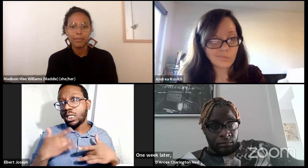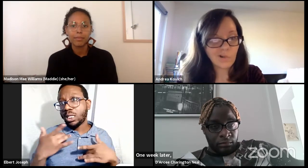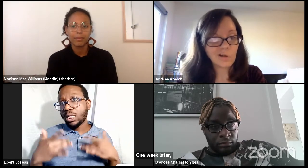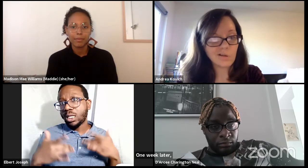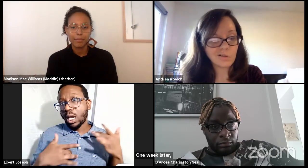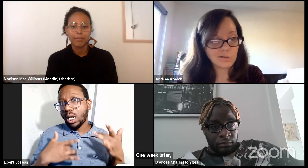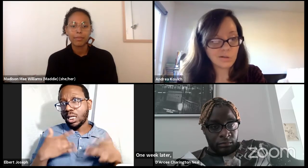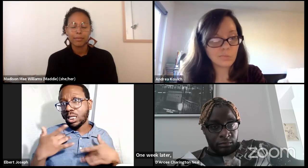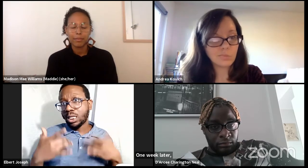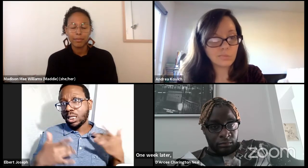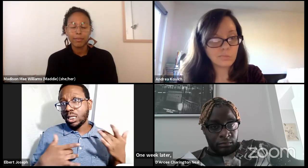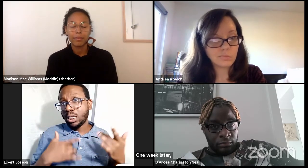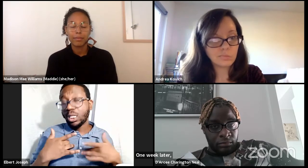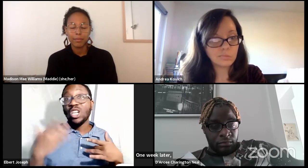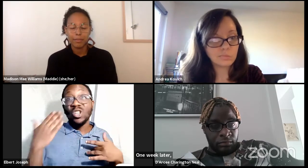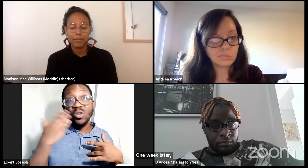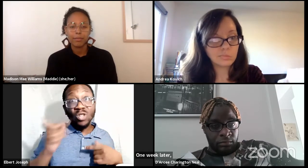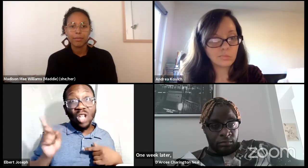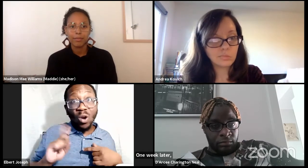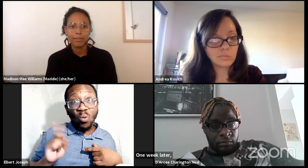and she was so excited.